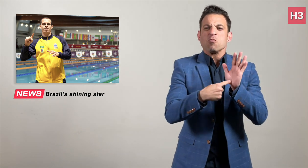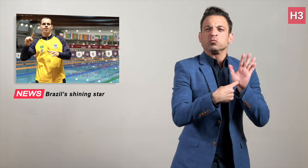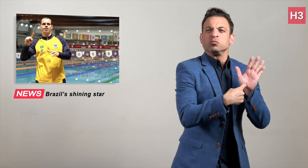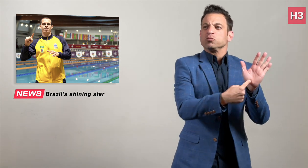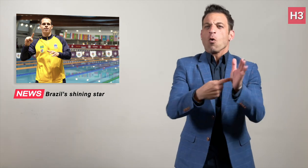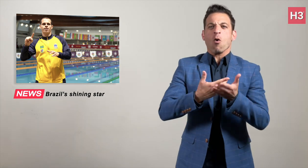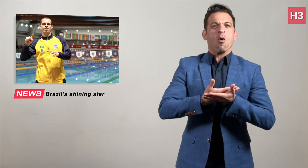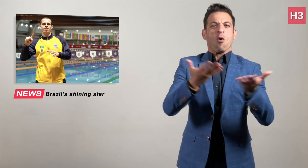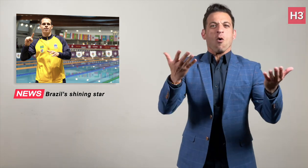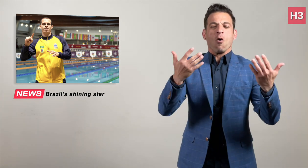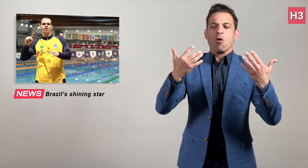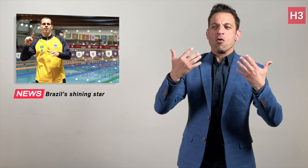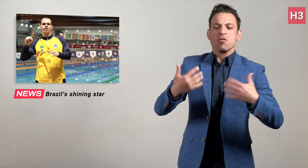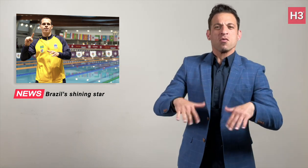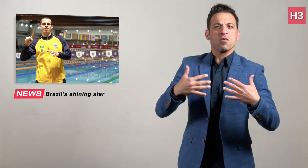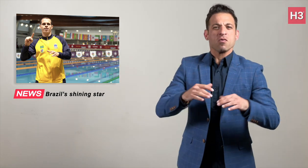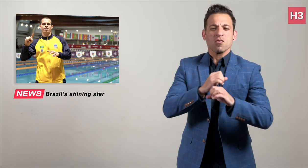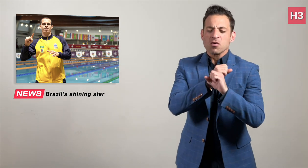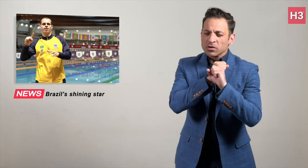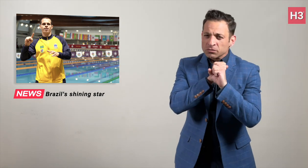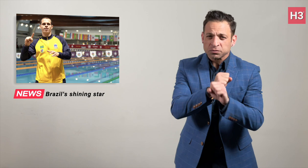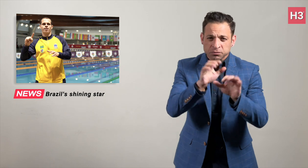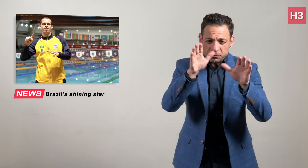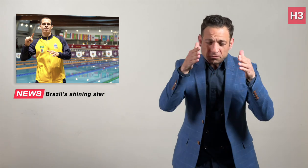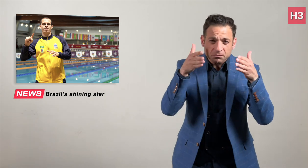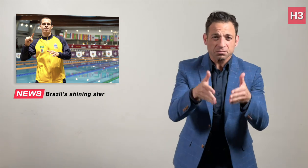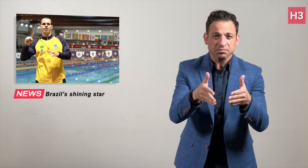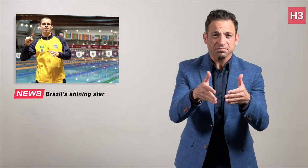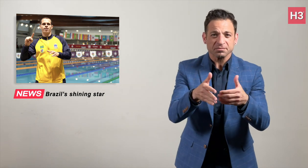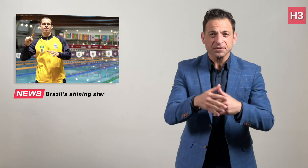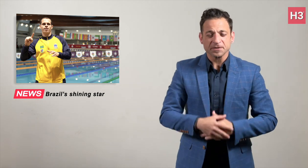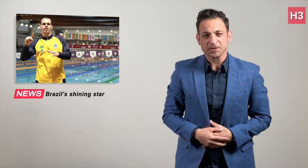for his solid performance as a swimmer.